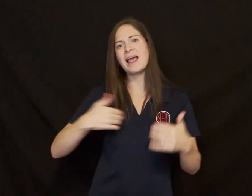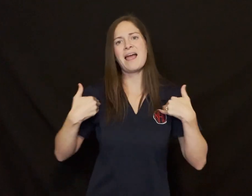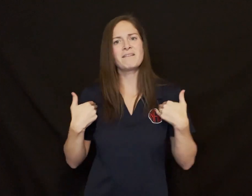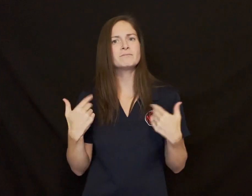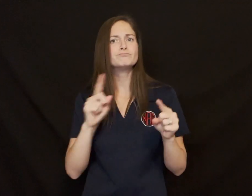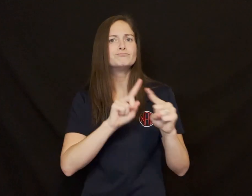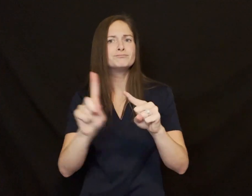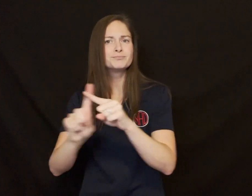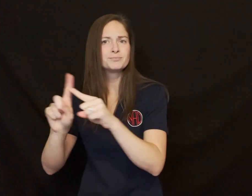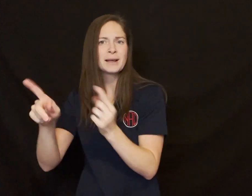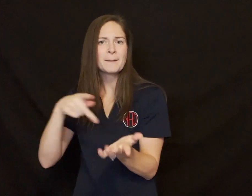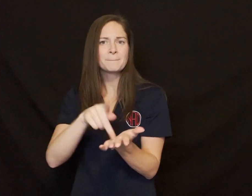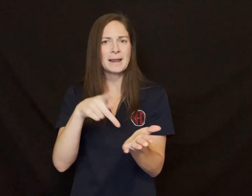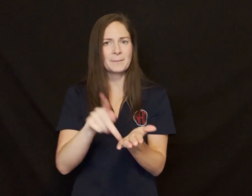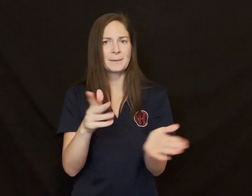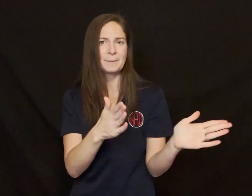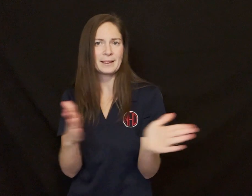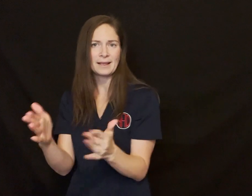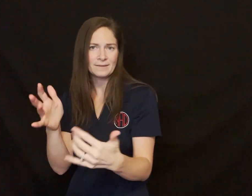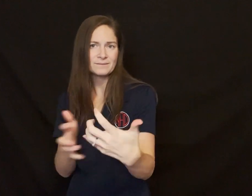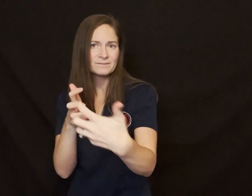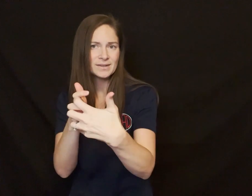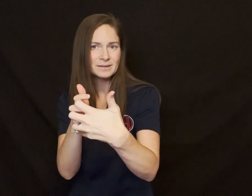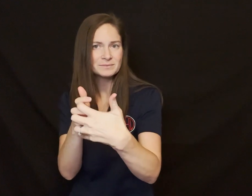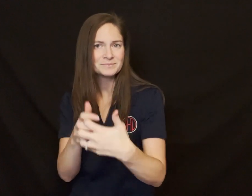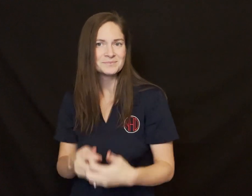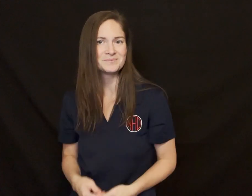and we also have payment plans available.